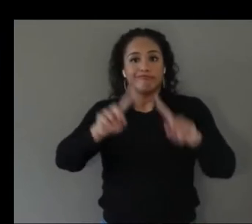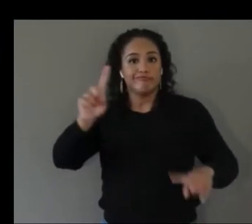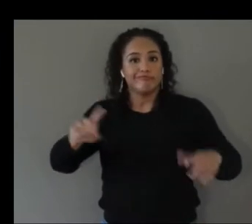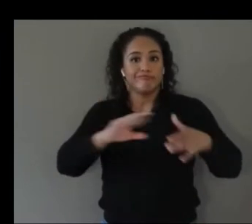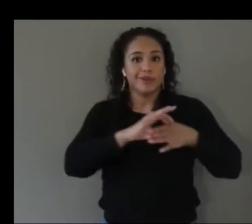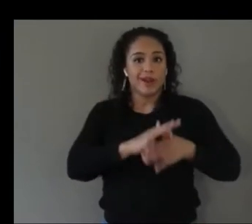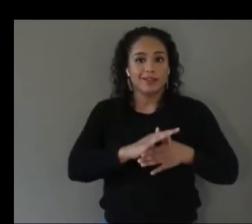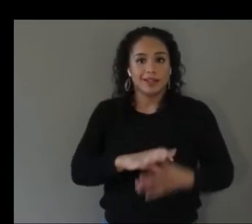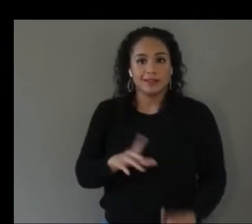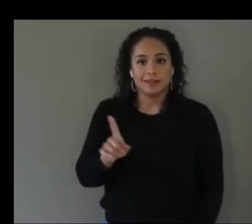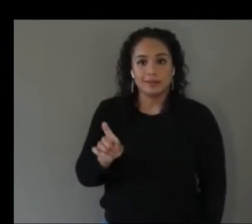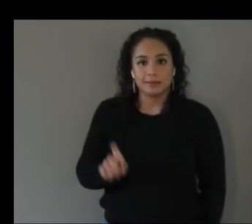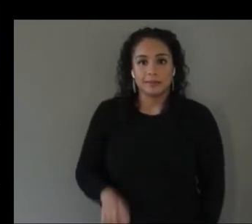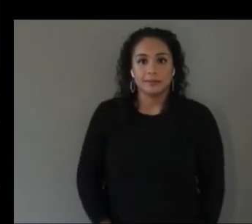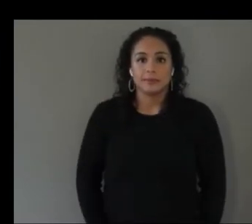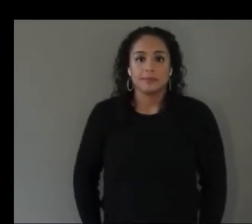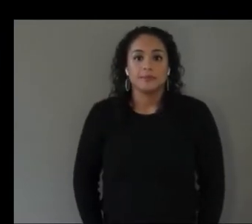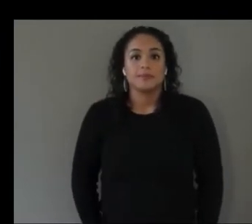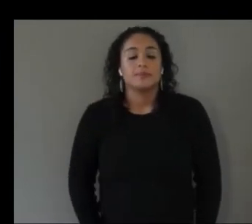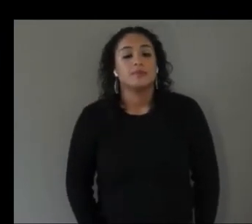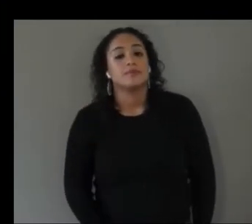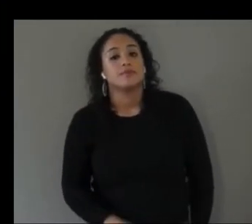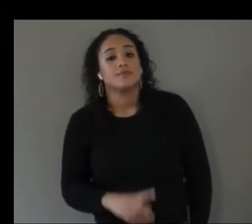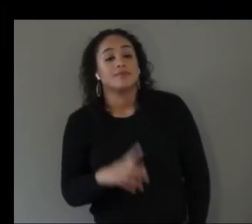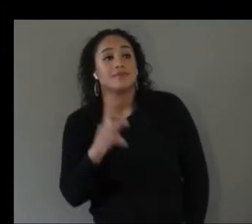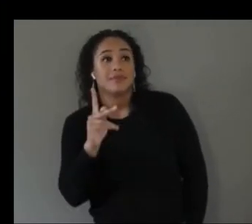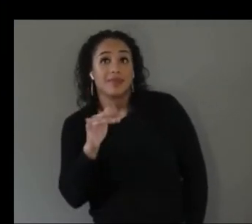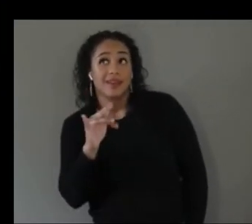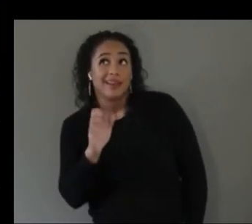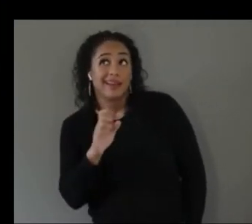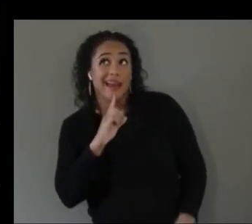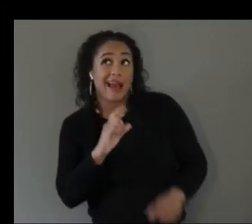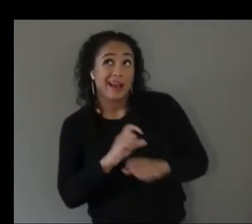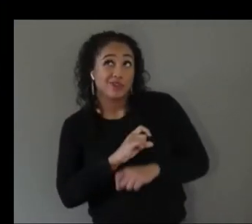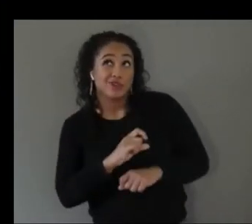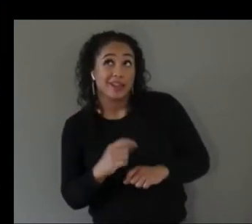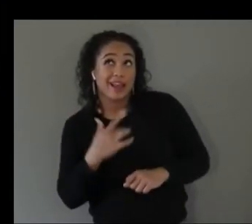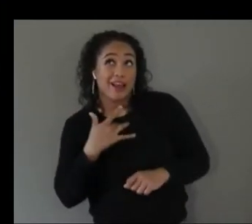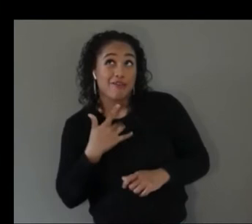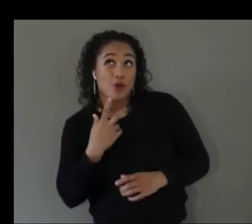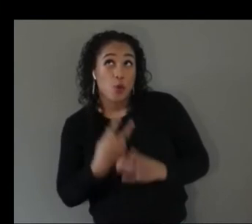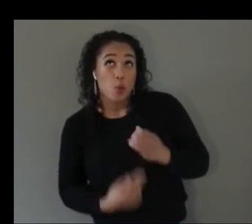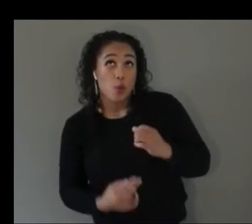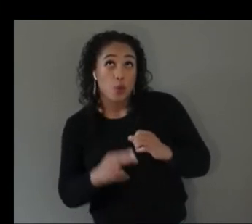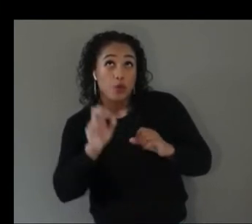so i actually can imagine answering yes to both things you said so first of all well showdown